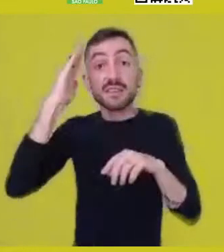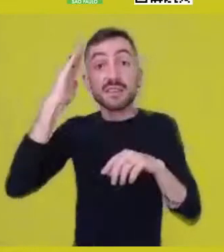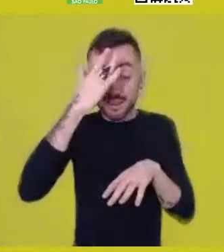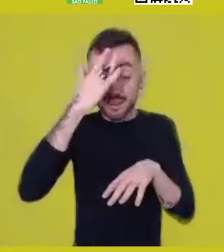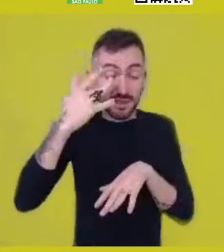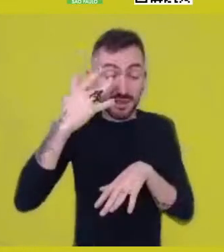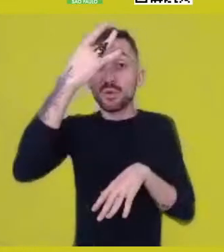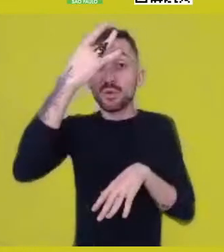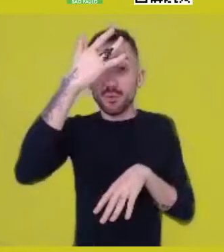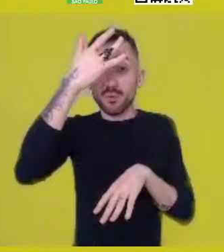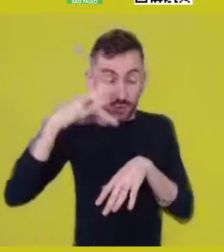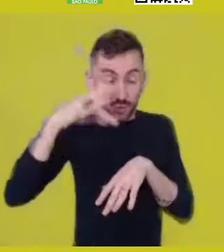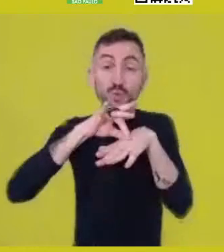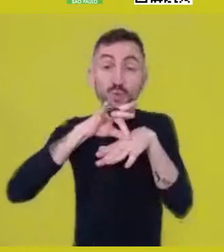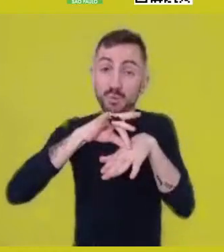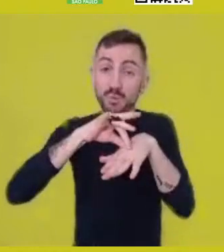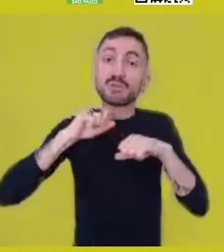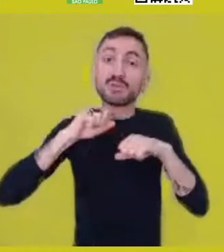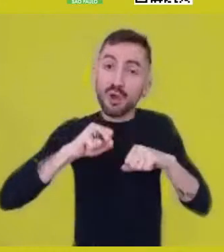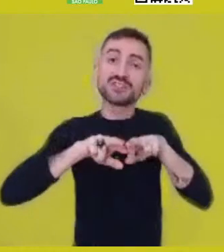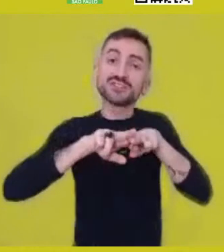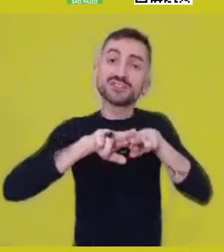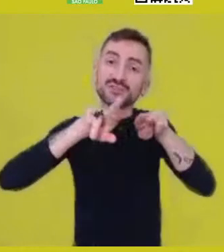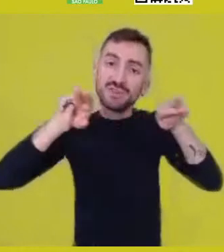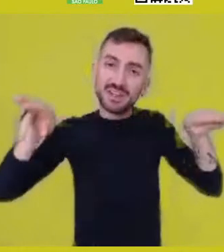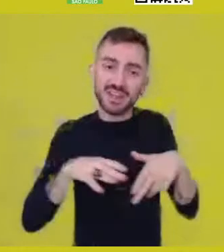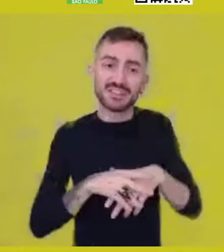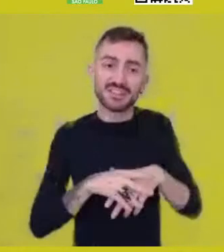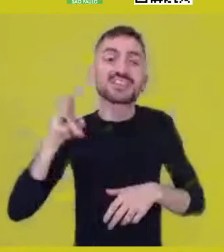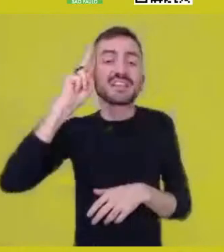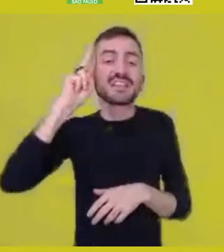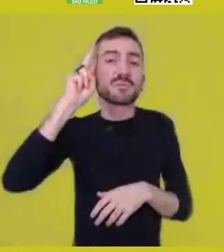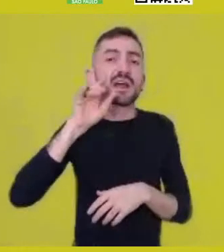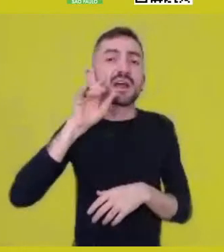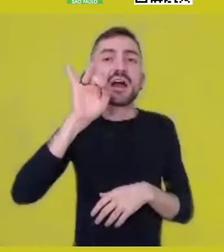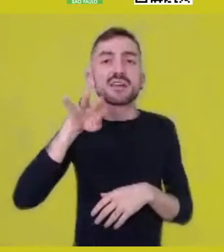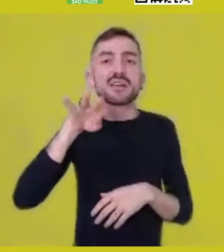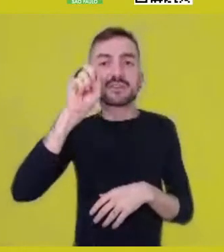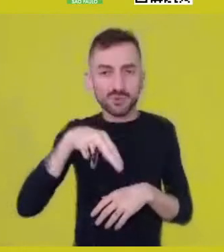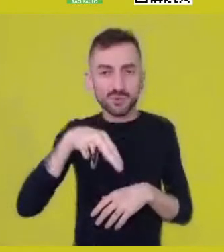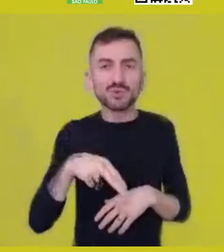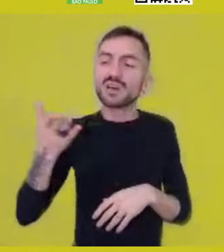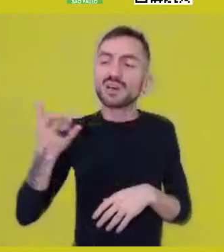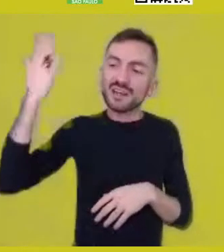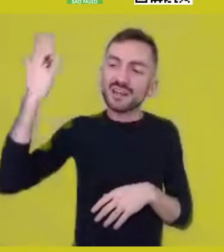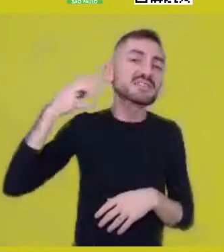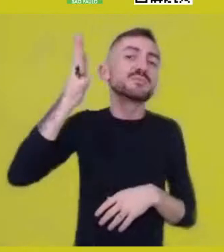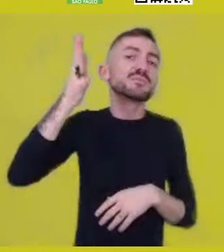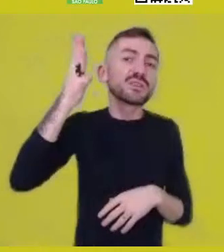think, as our dearest Ailton Krenak said recently, how are we going to reflect about a proposed world